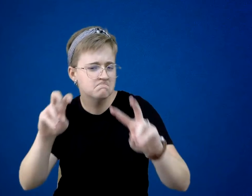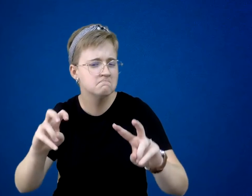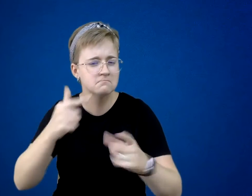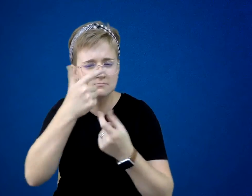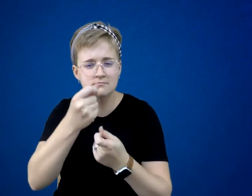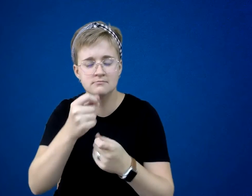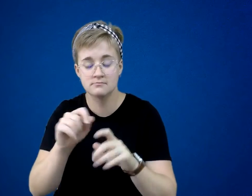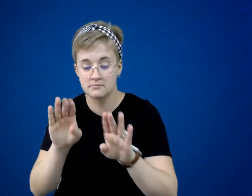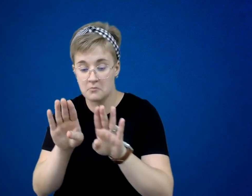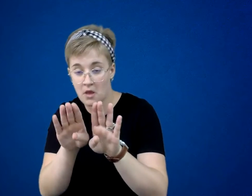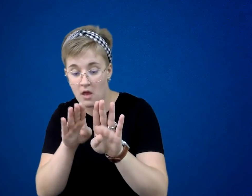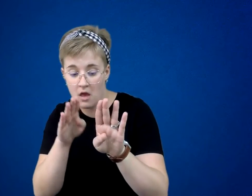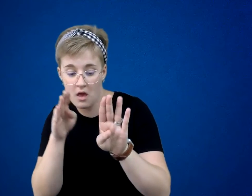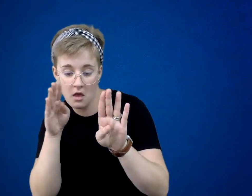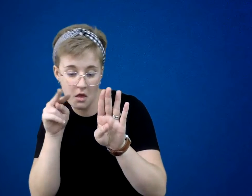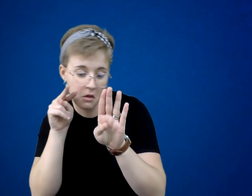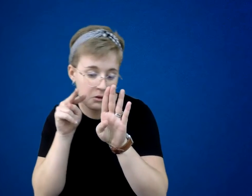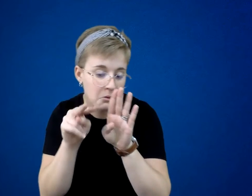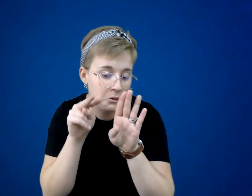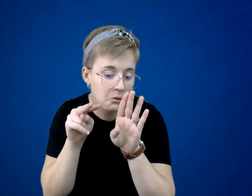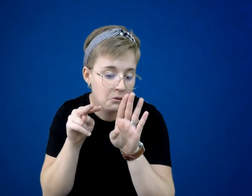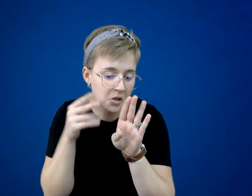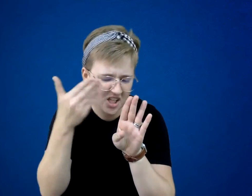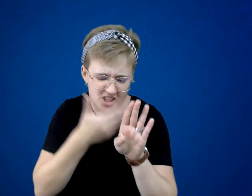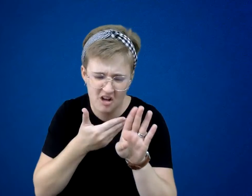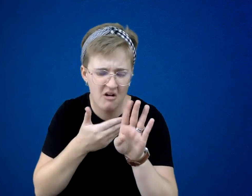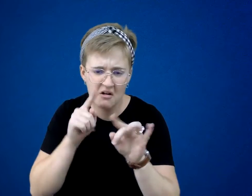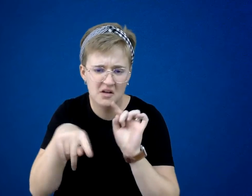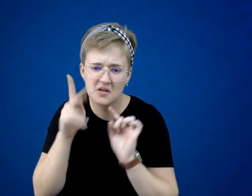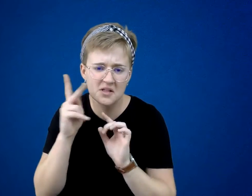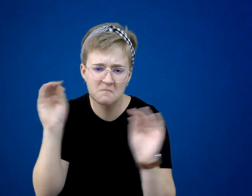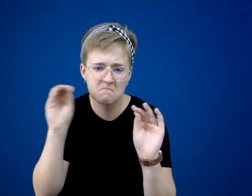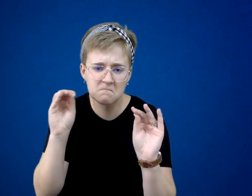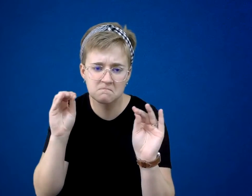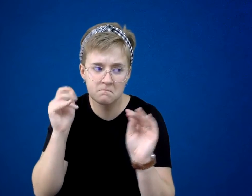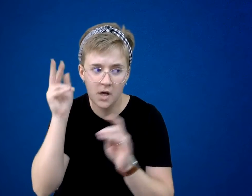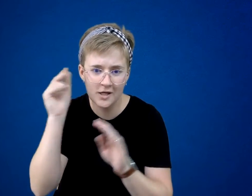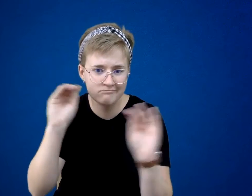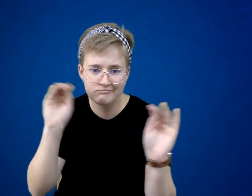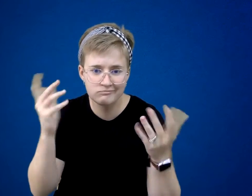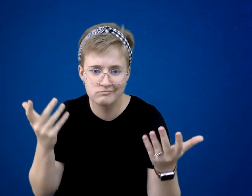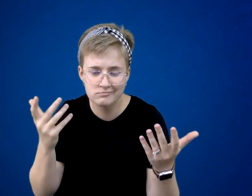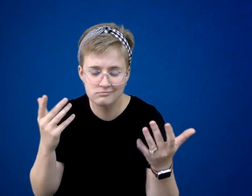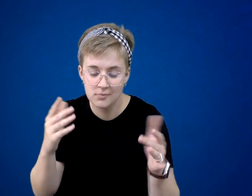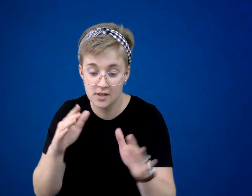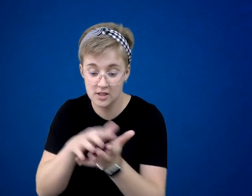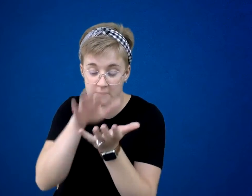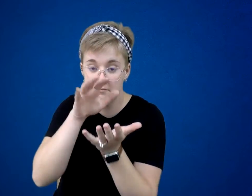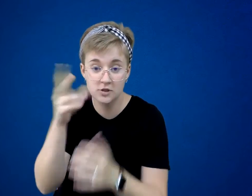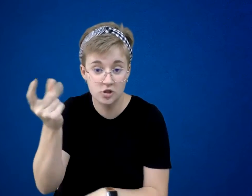It was dark inside and he couldn’t see anything. He couldn’t hear anything either. The dogs had stopped barking.